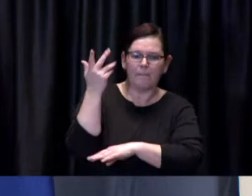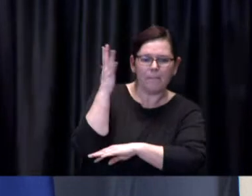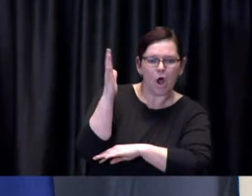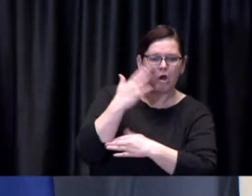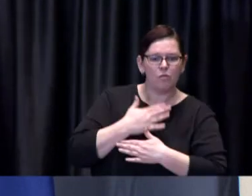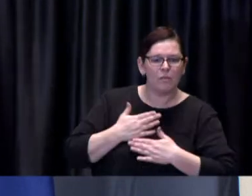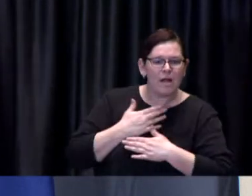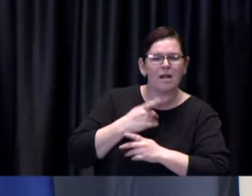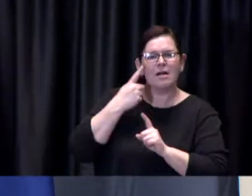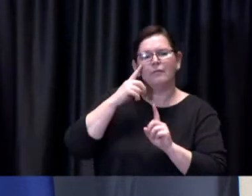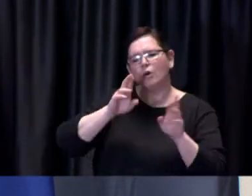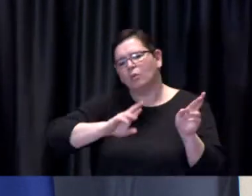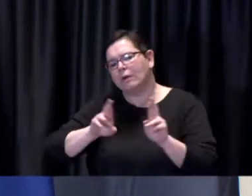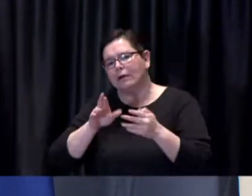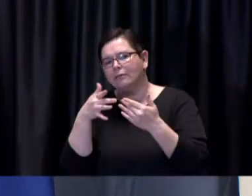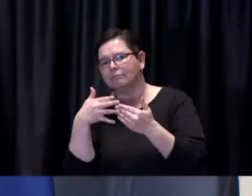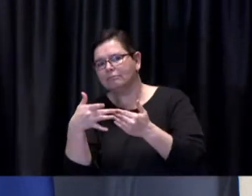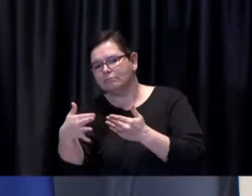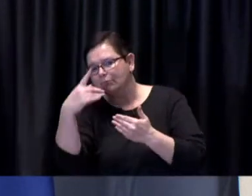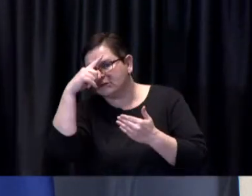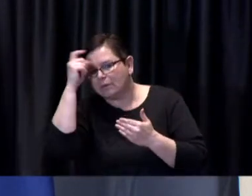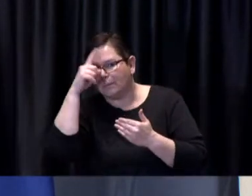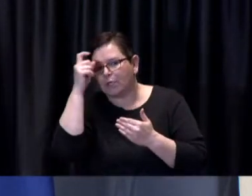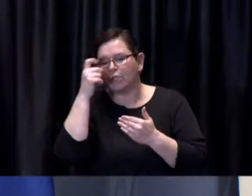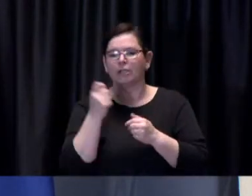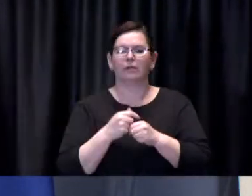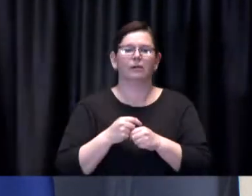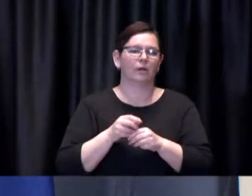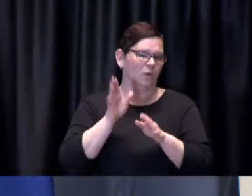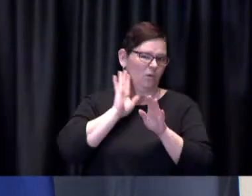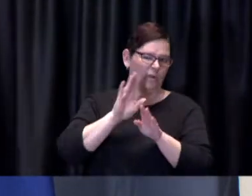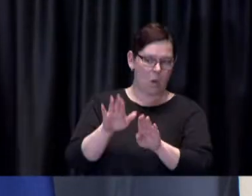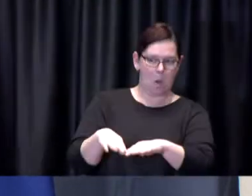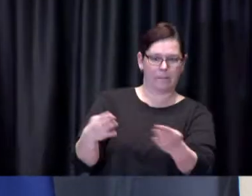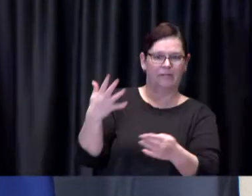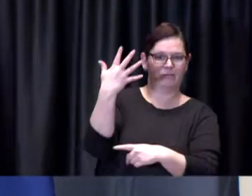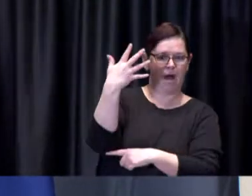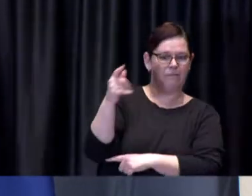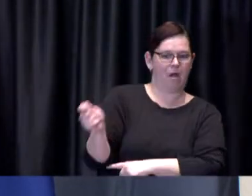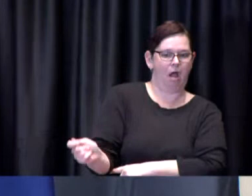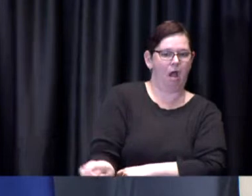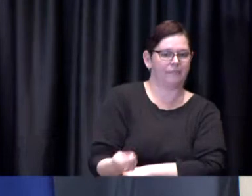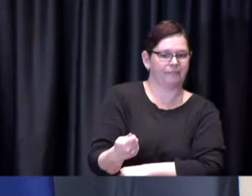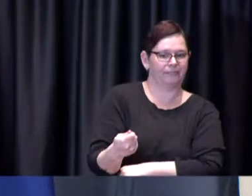The City will be opening its five golf courses for the 2021 season on Thursday April the first